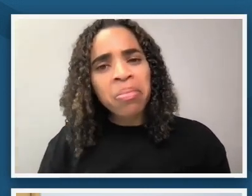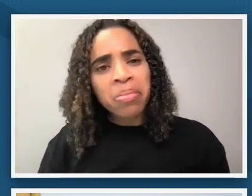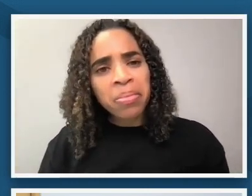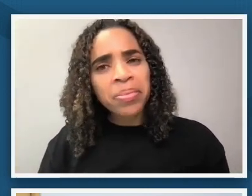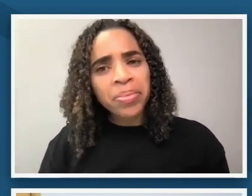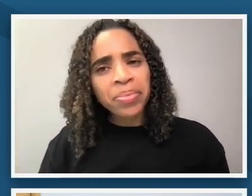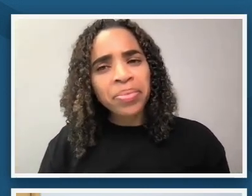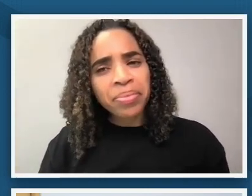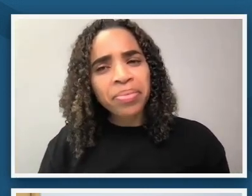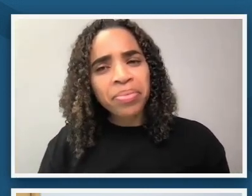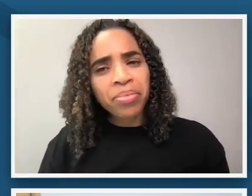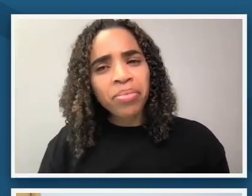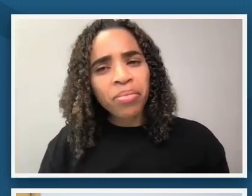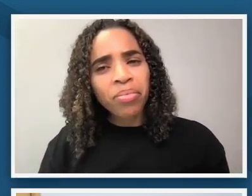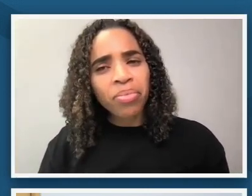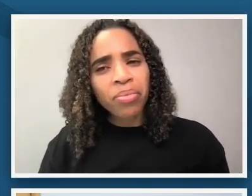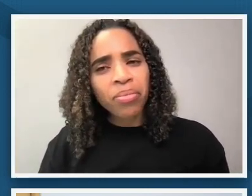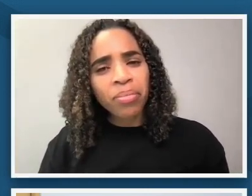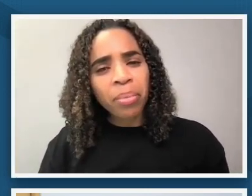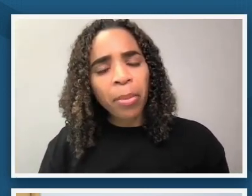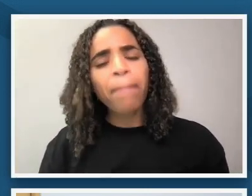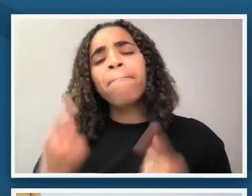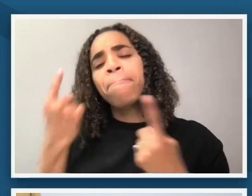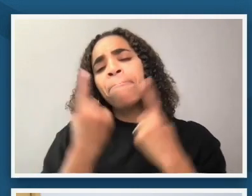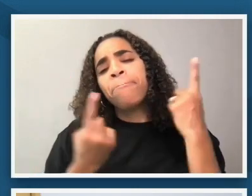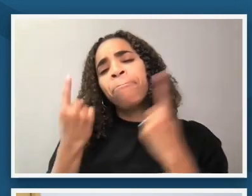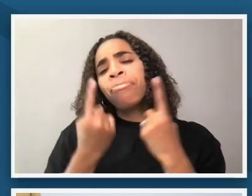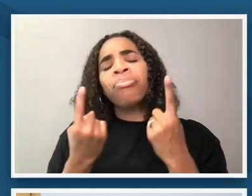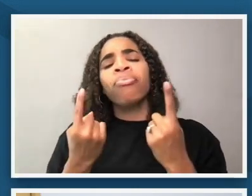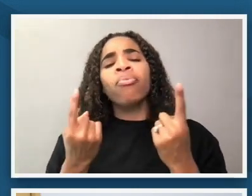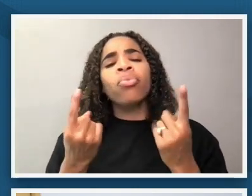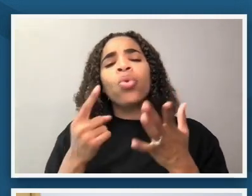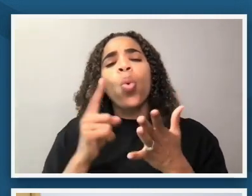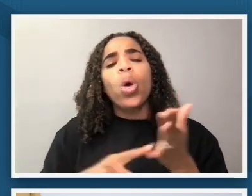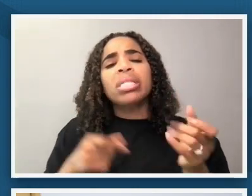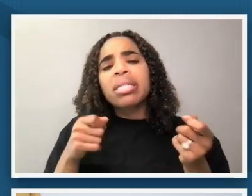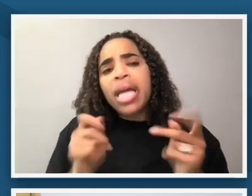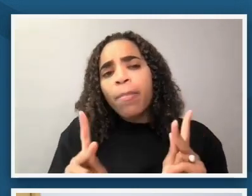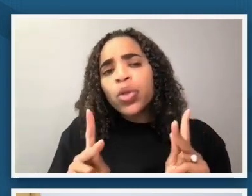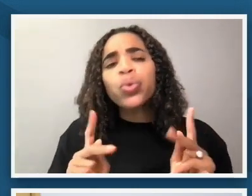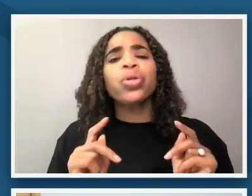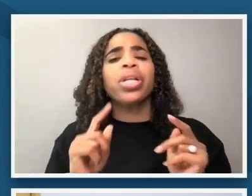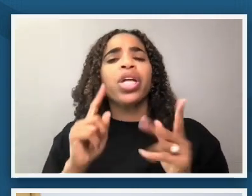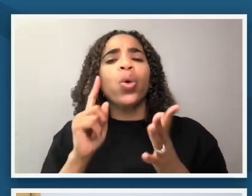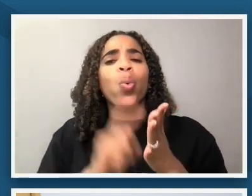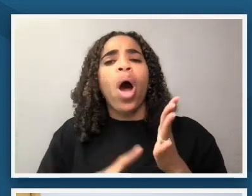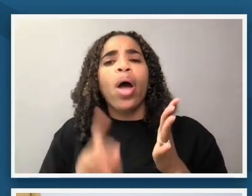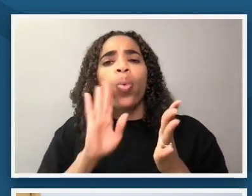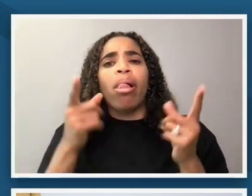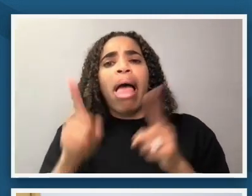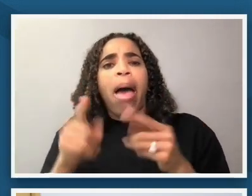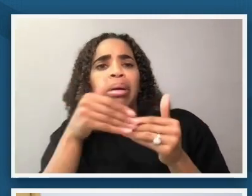that precipice of opportunity and possibility that the newly freed were on